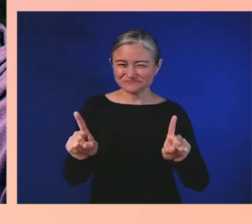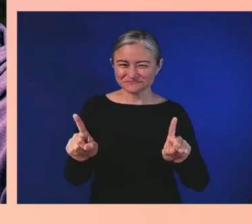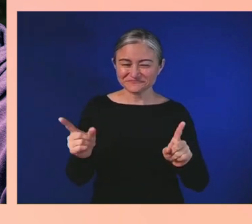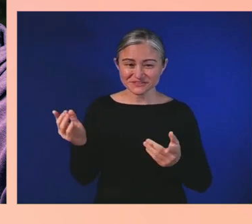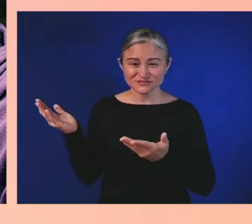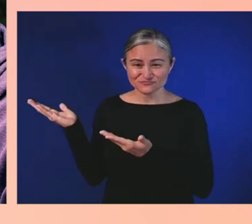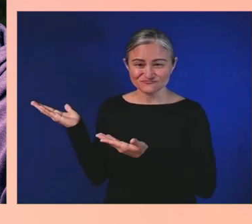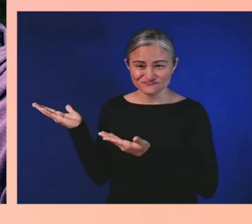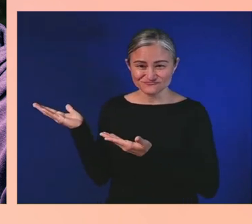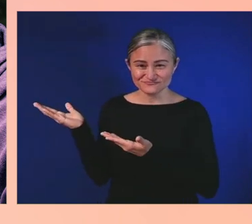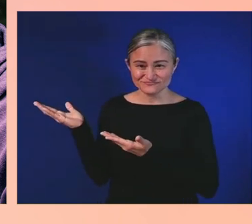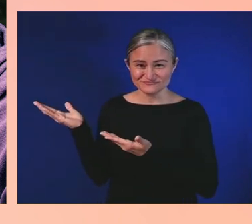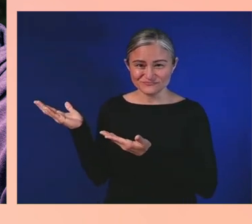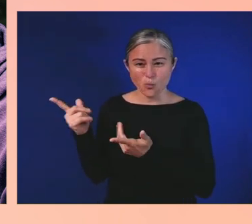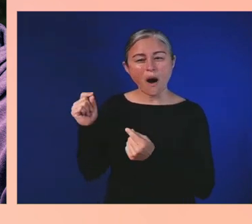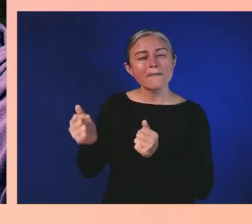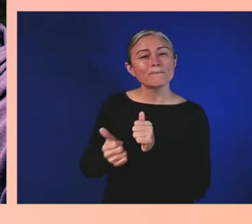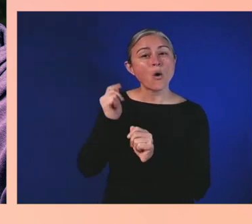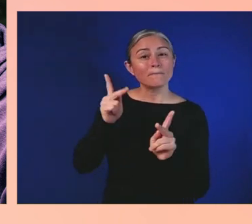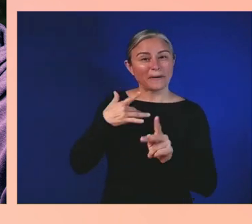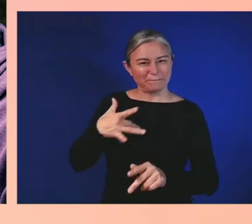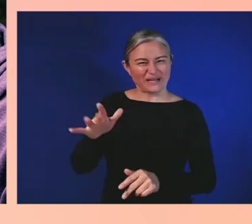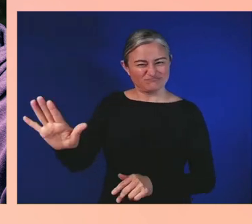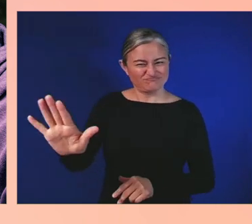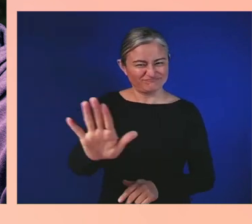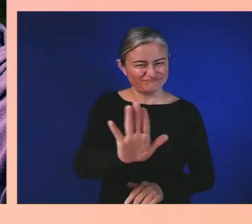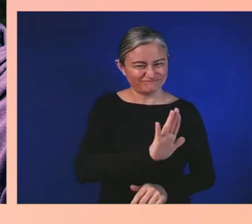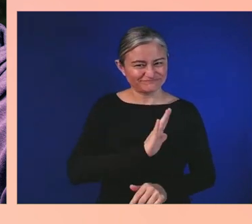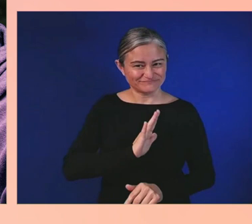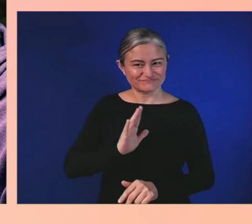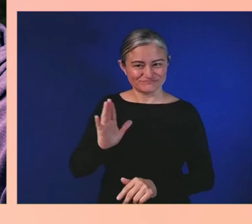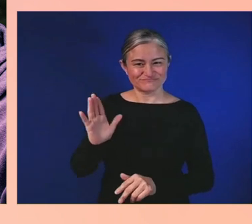a traditional controller setup. I have everything on